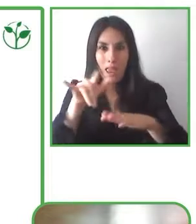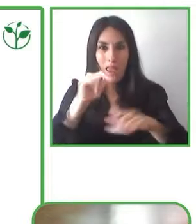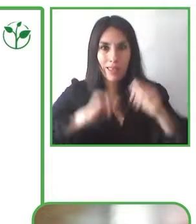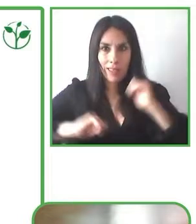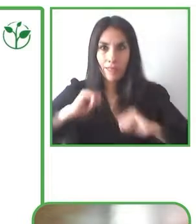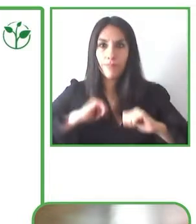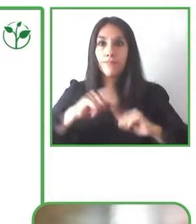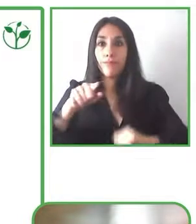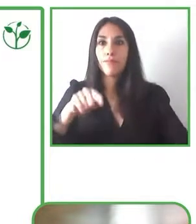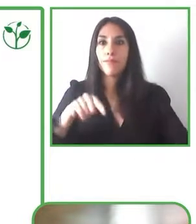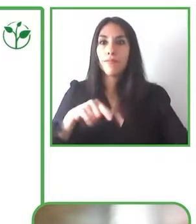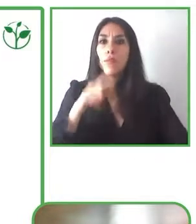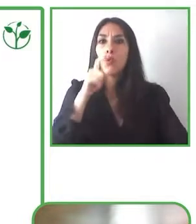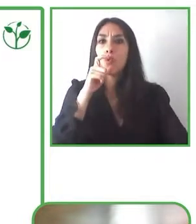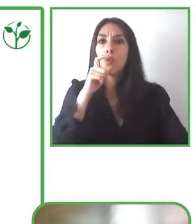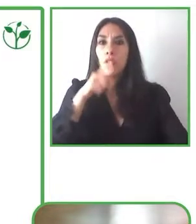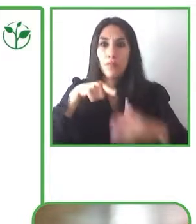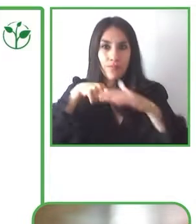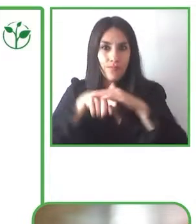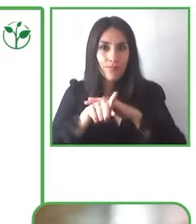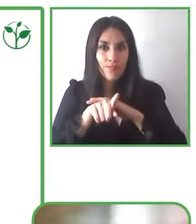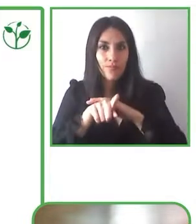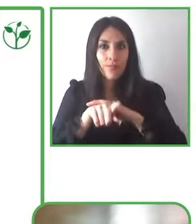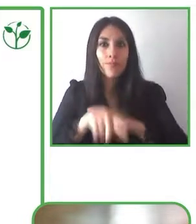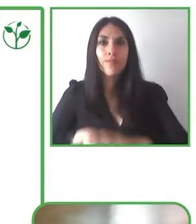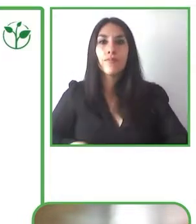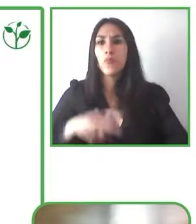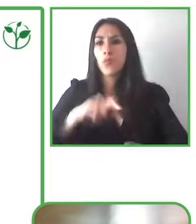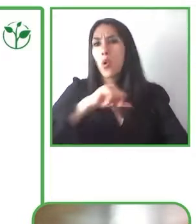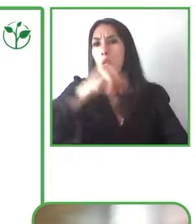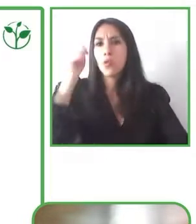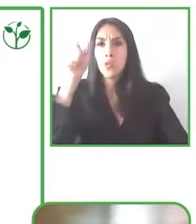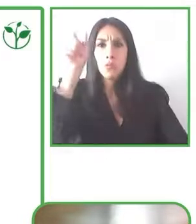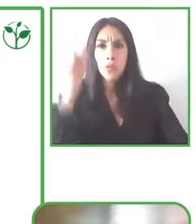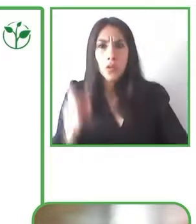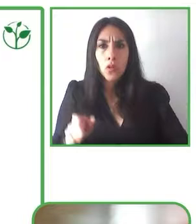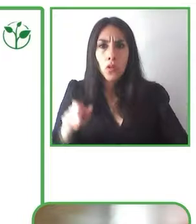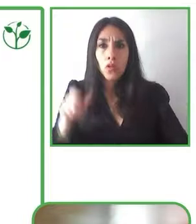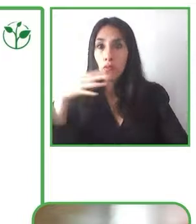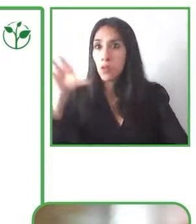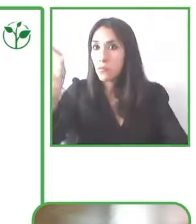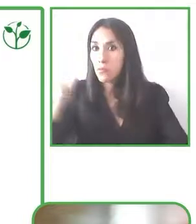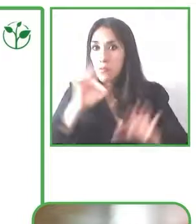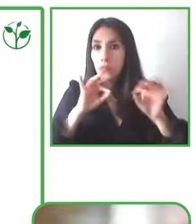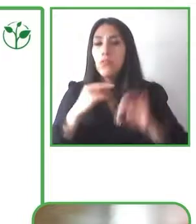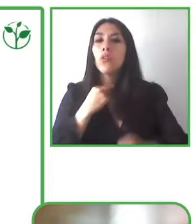again, providing that audio description, so people can listen to an audio